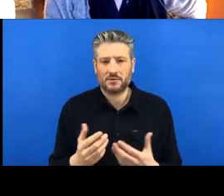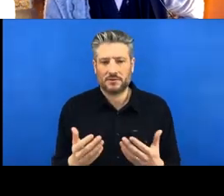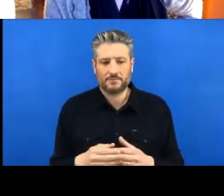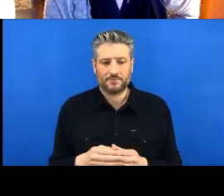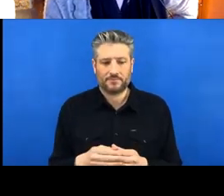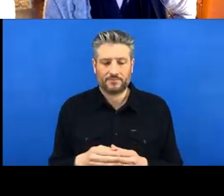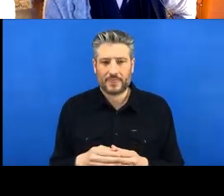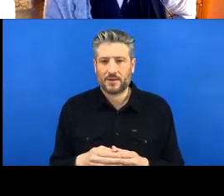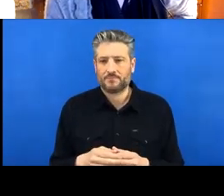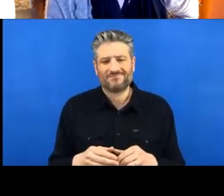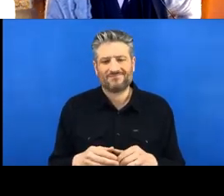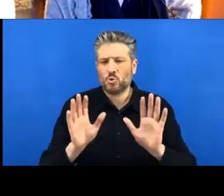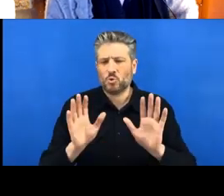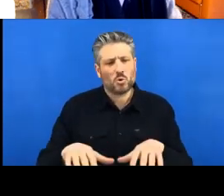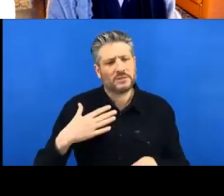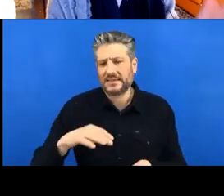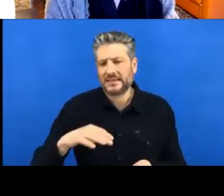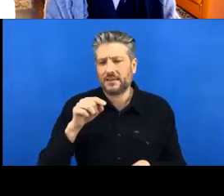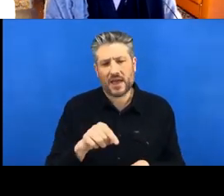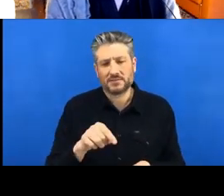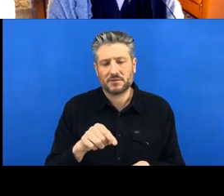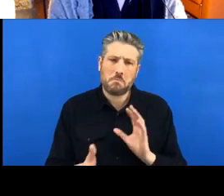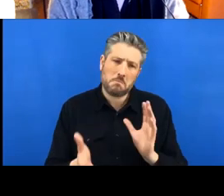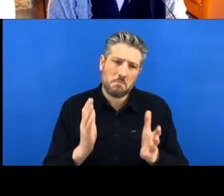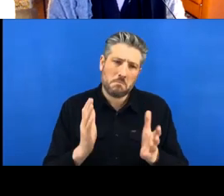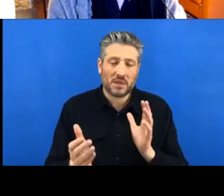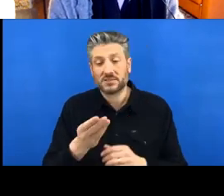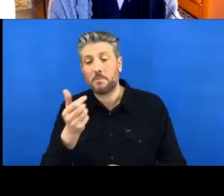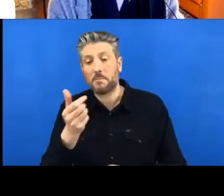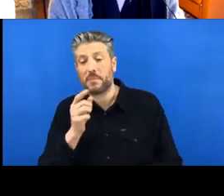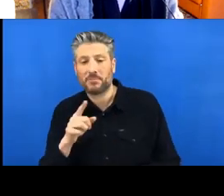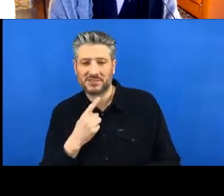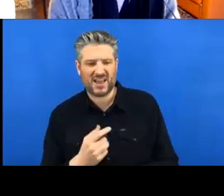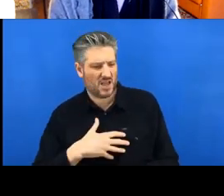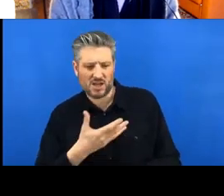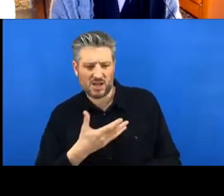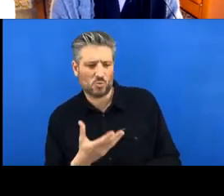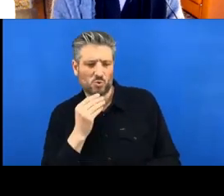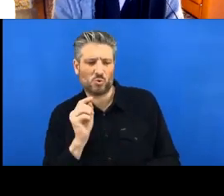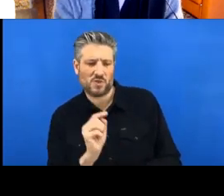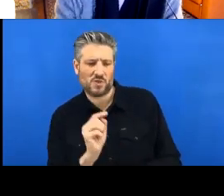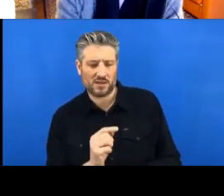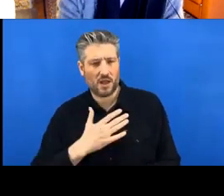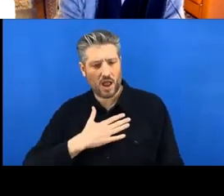And some people would say ‘oh, I don't want to use that, I'd rather stick to the shell or the terminal’ or whatever you call it.